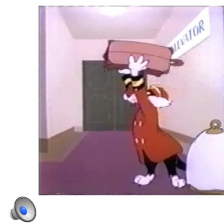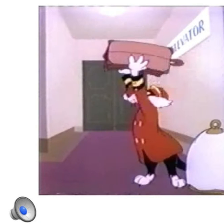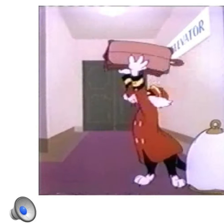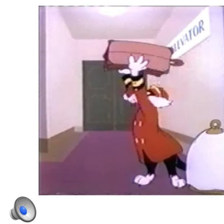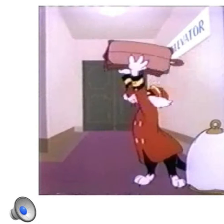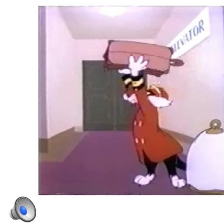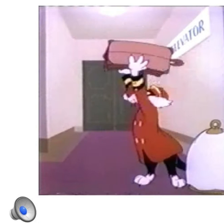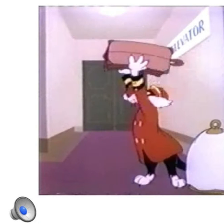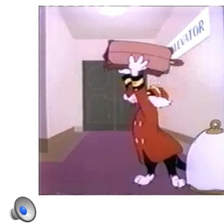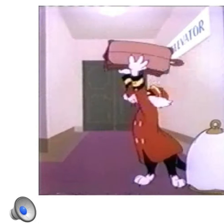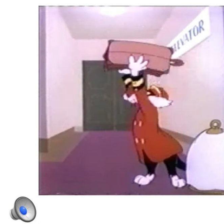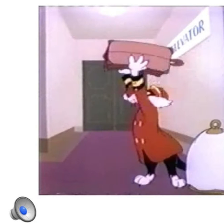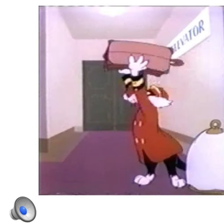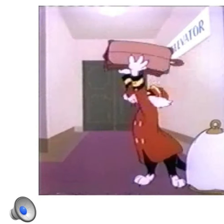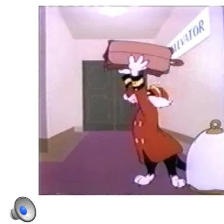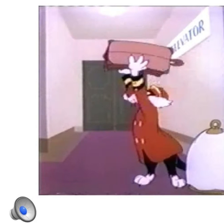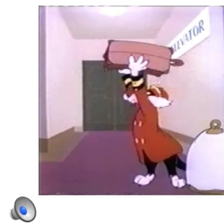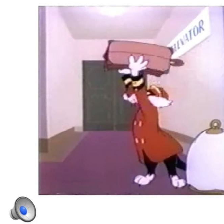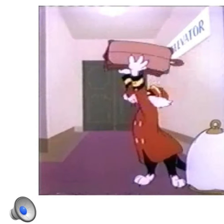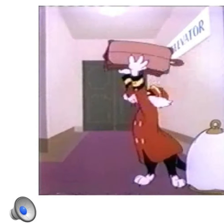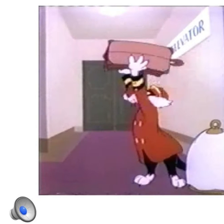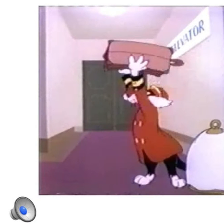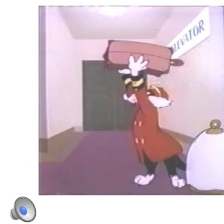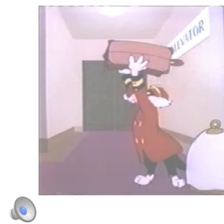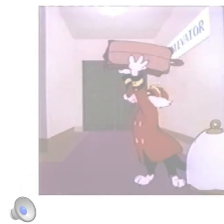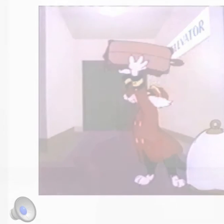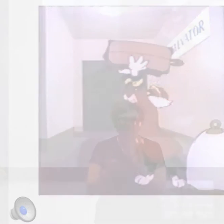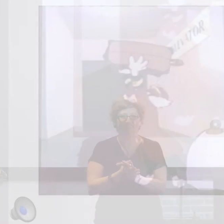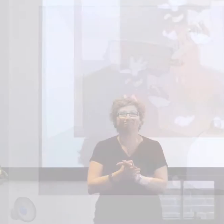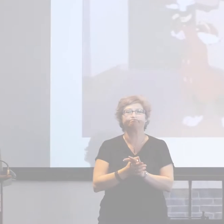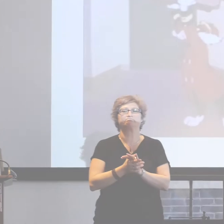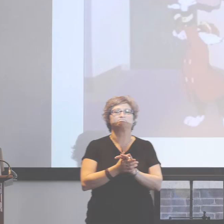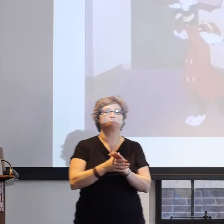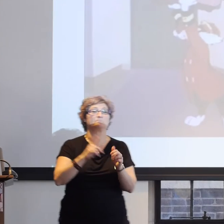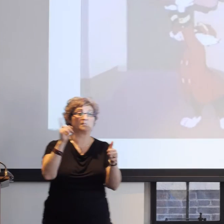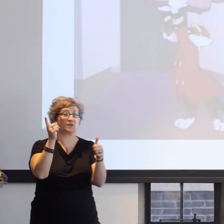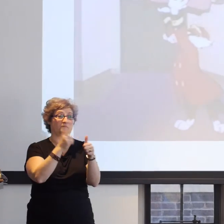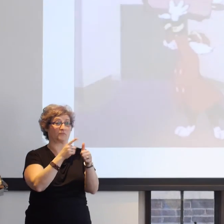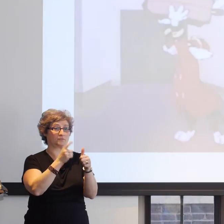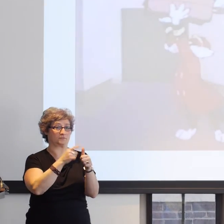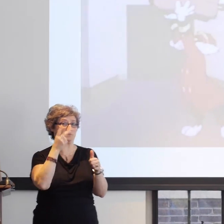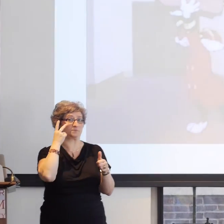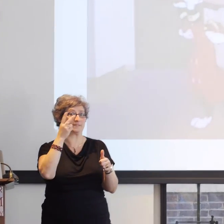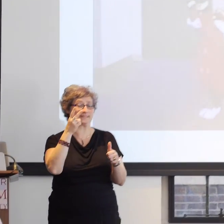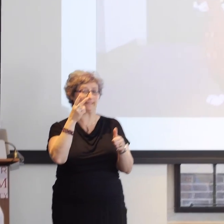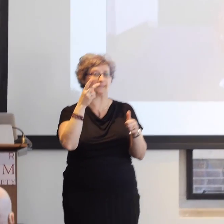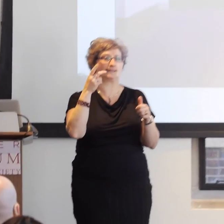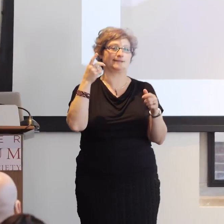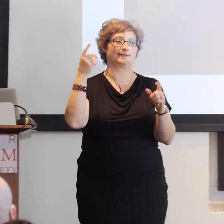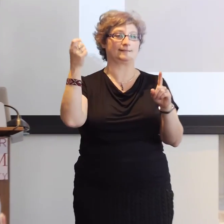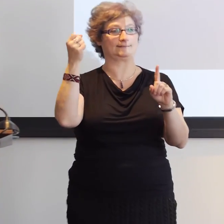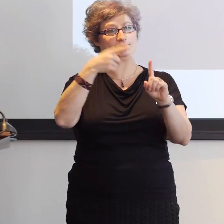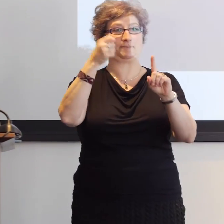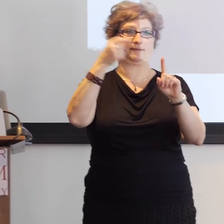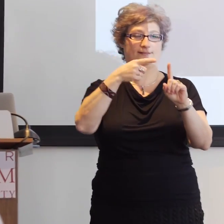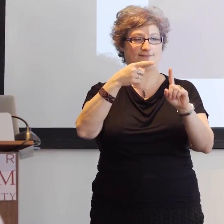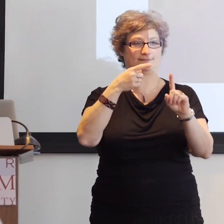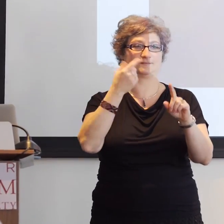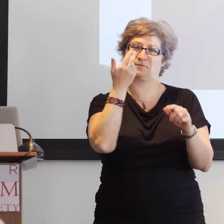I'm gonna share one particular anecdote with you that I feel really embodies the assumptions that many